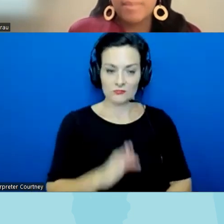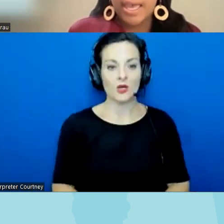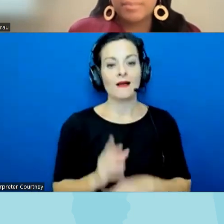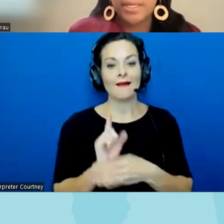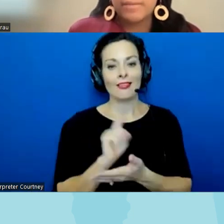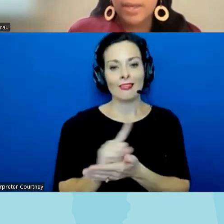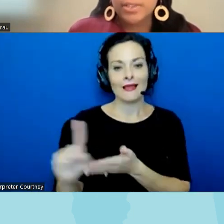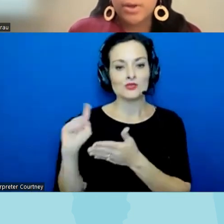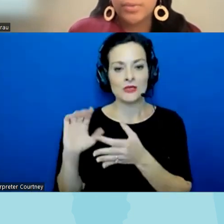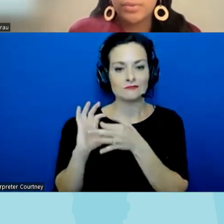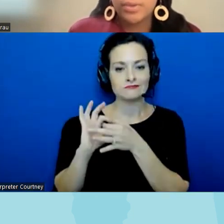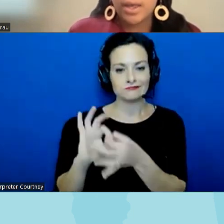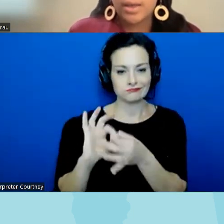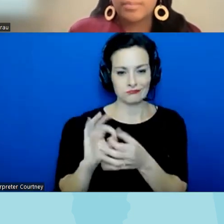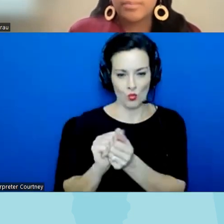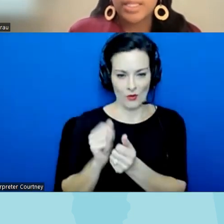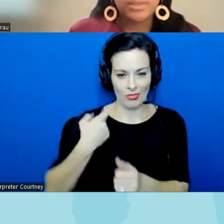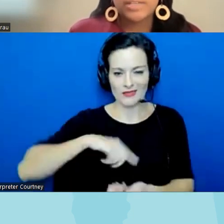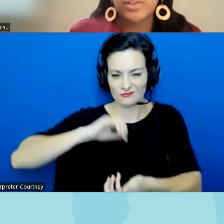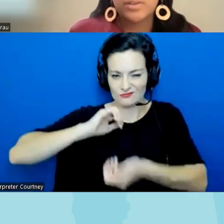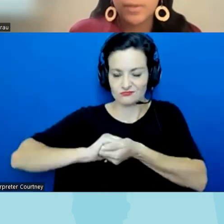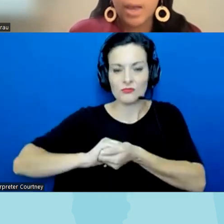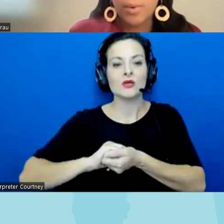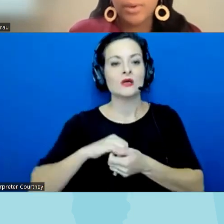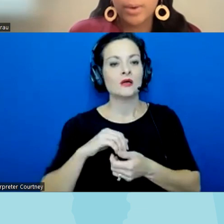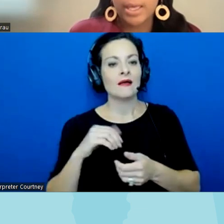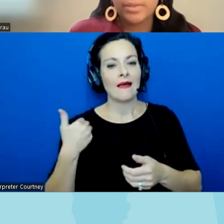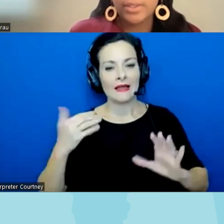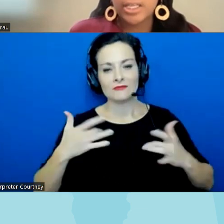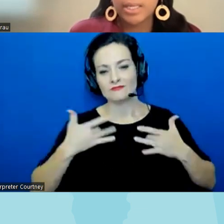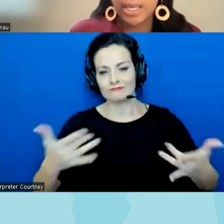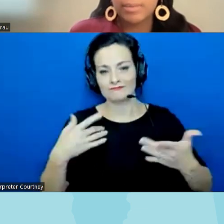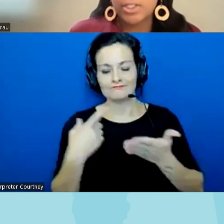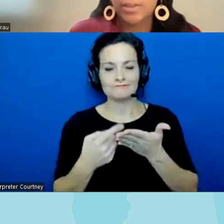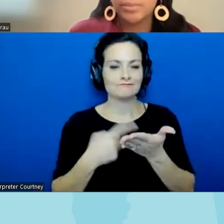band Book event called um celebrating diversity of thought where we read the day began by jacyn